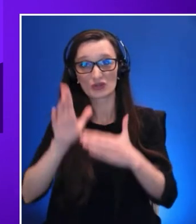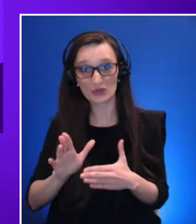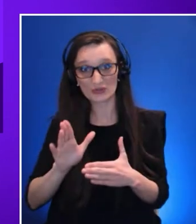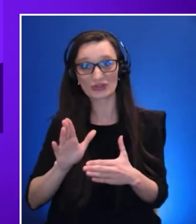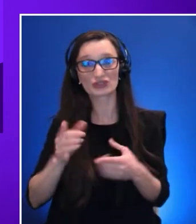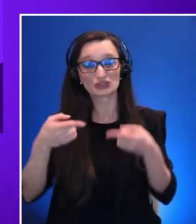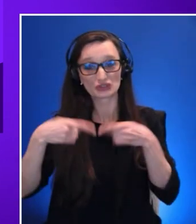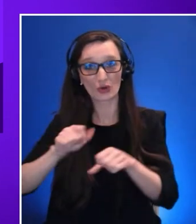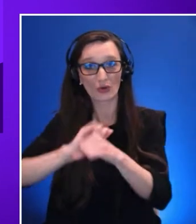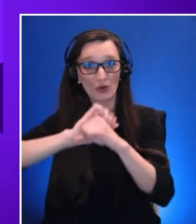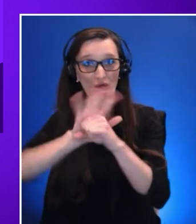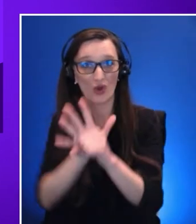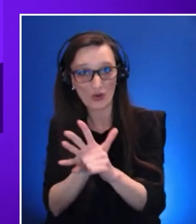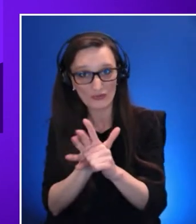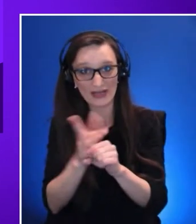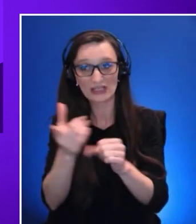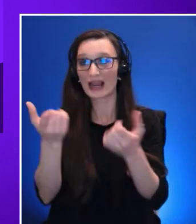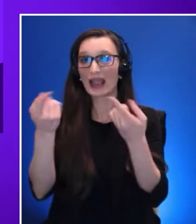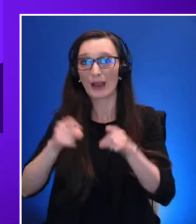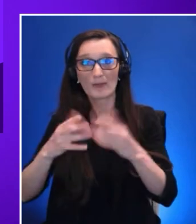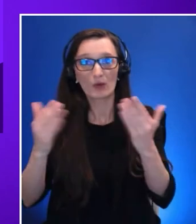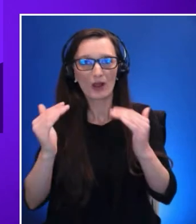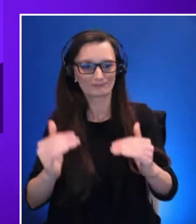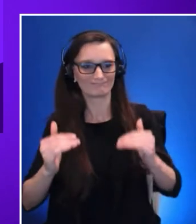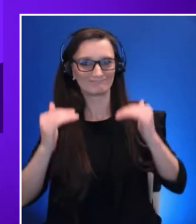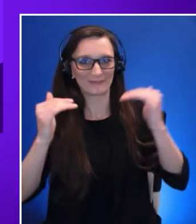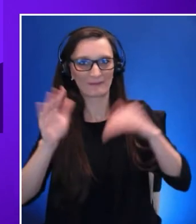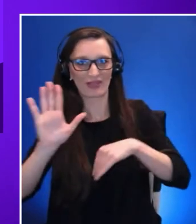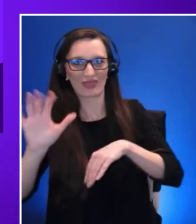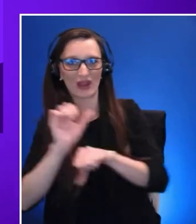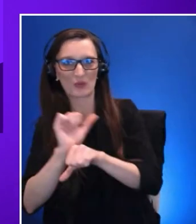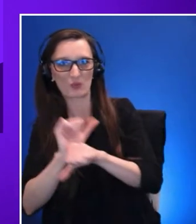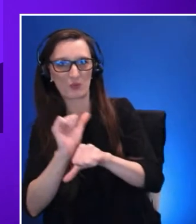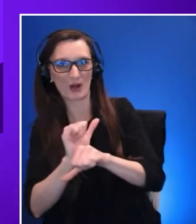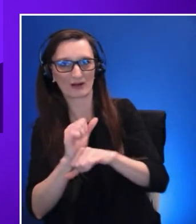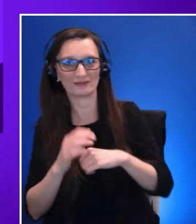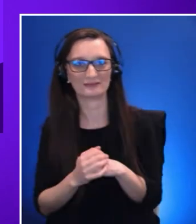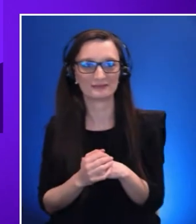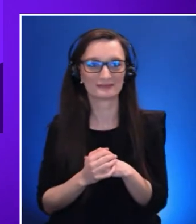and 60 said that COVID 19 is changing their relationships with technology as a whole